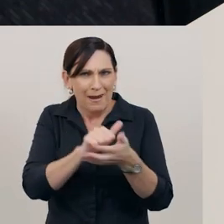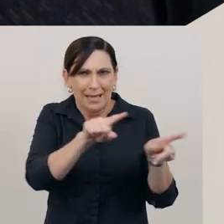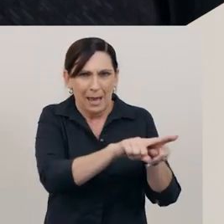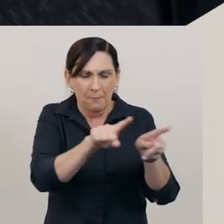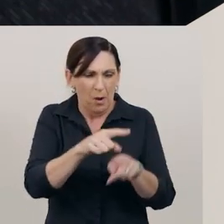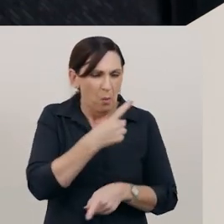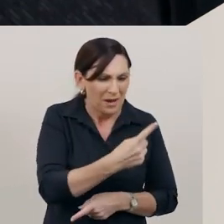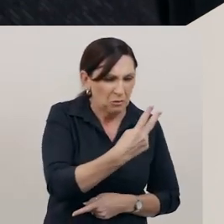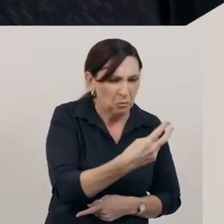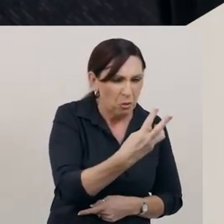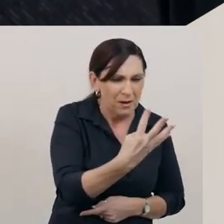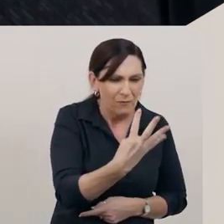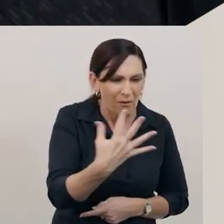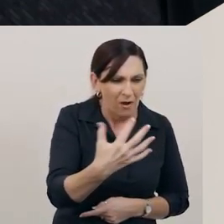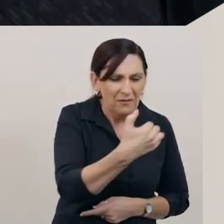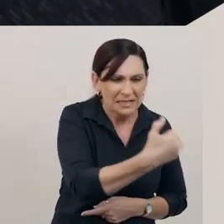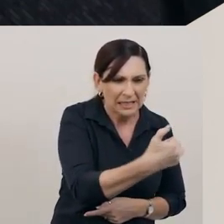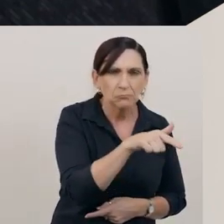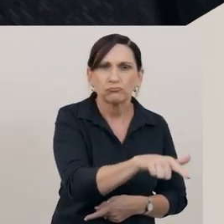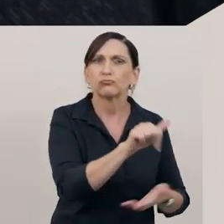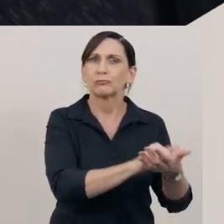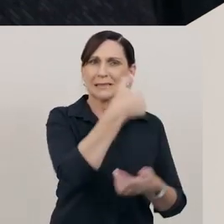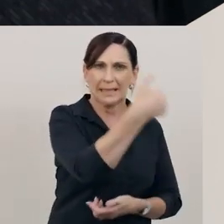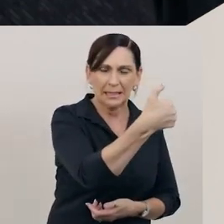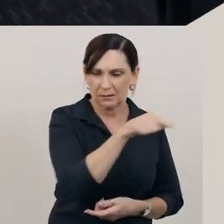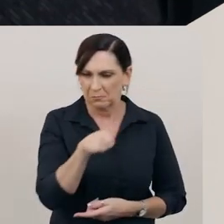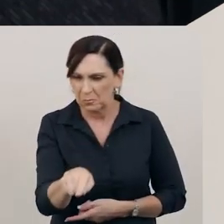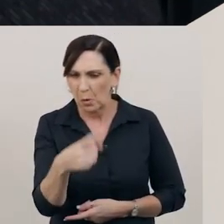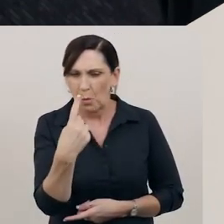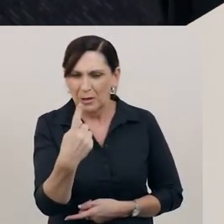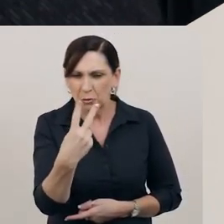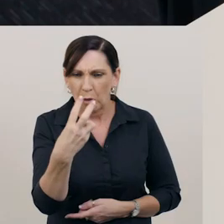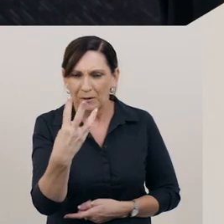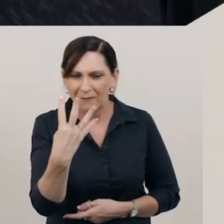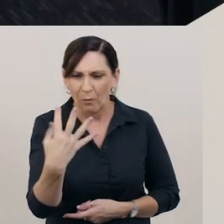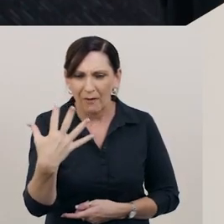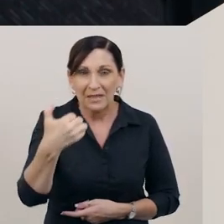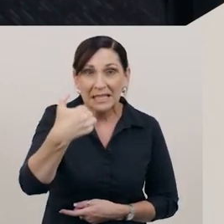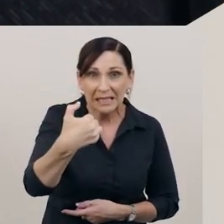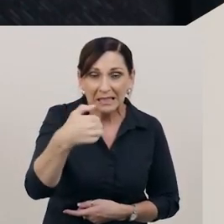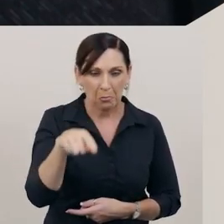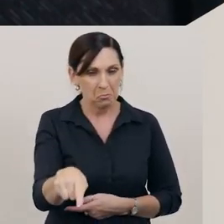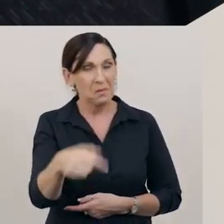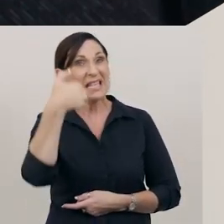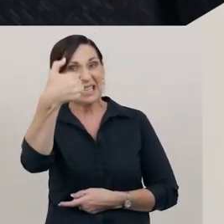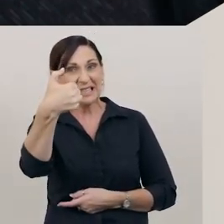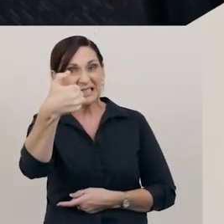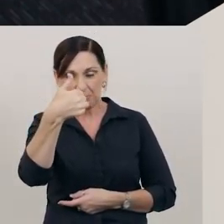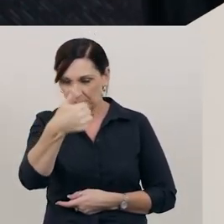1, 2, 3, 4, 5, 6. This pile has 6.